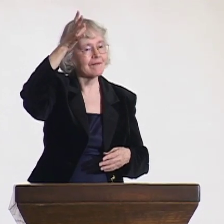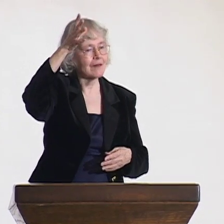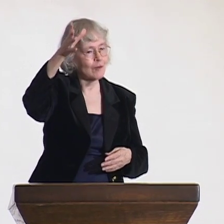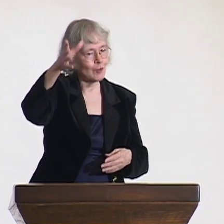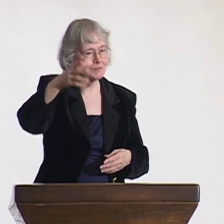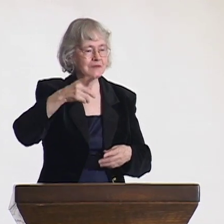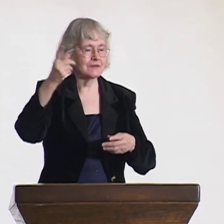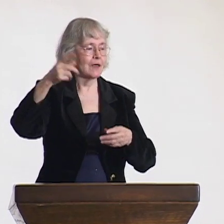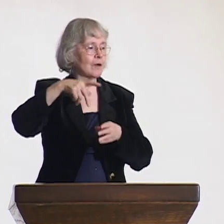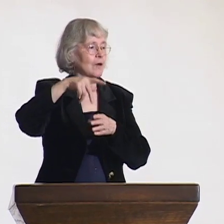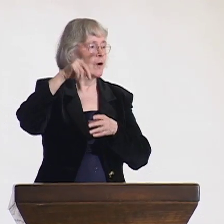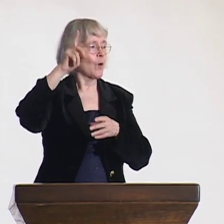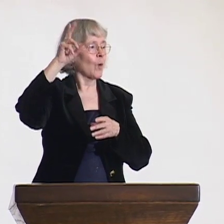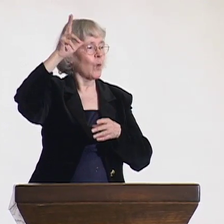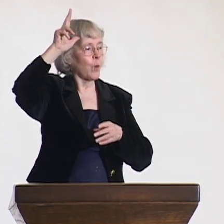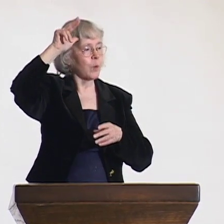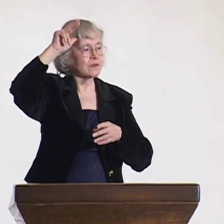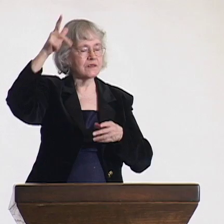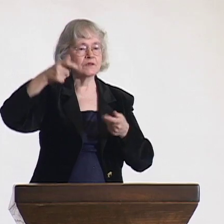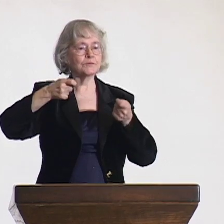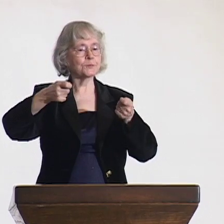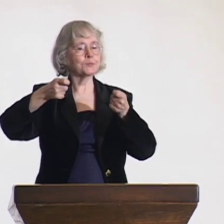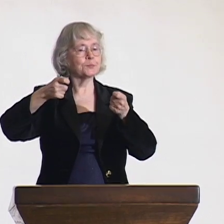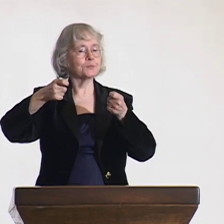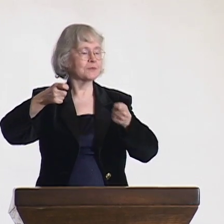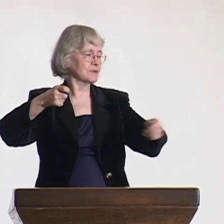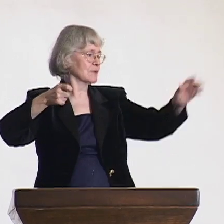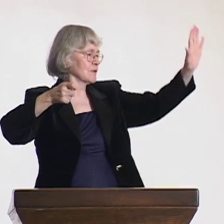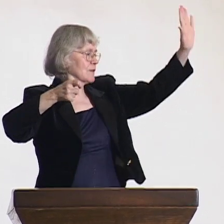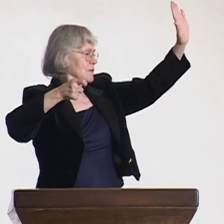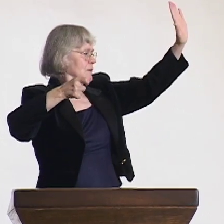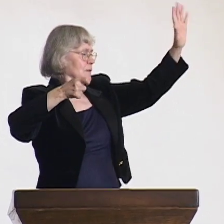He was riding a horse and signed to me, "Horse beautiful"...